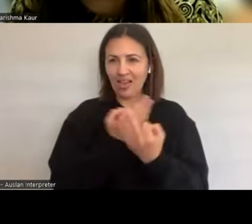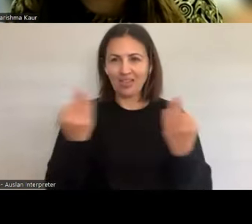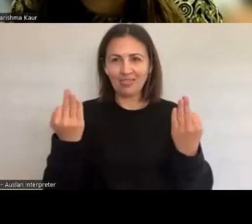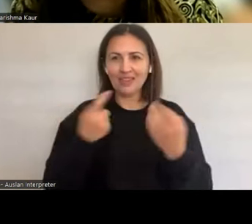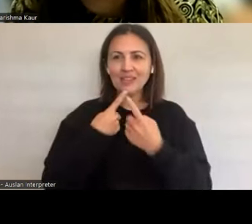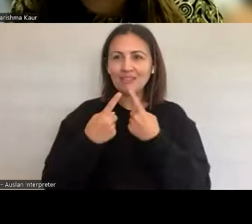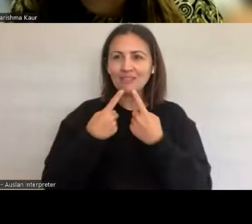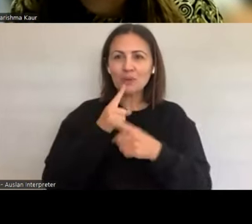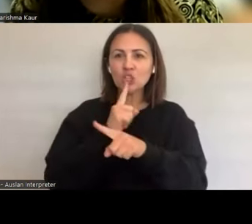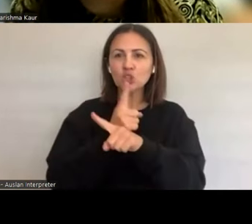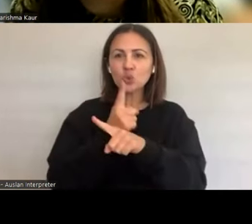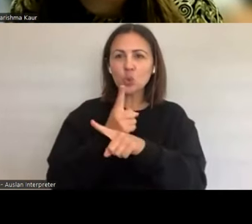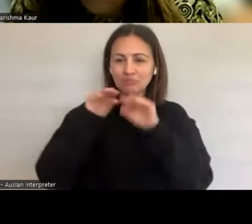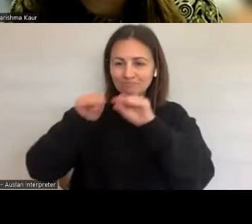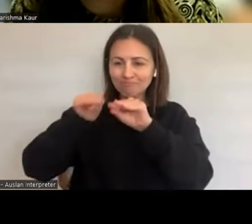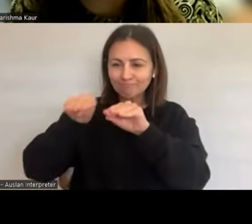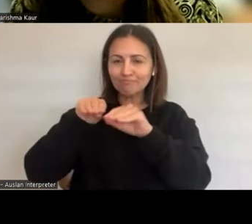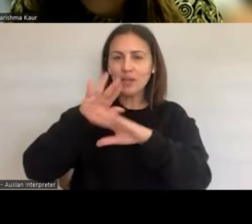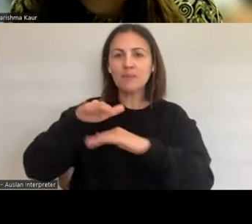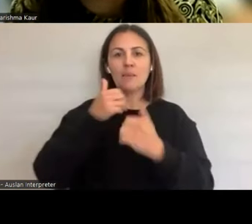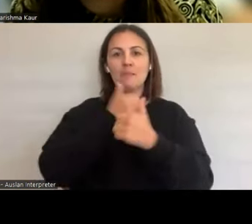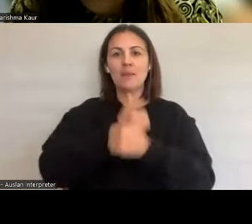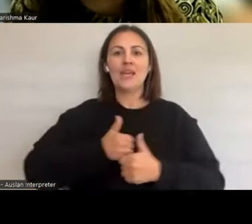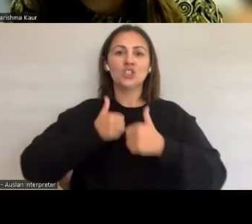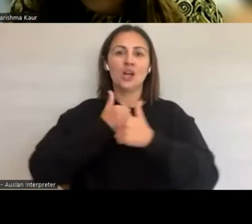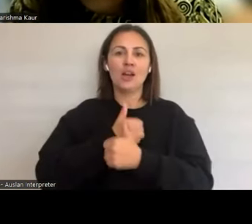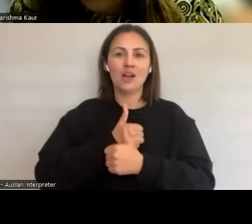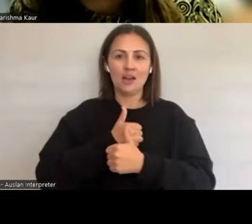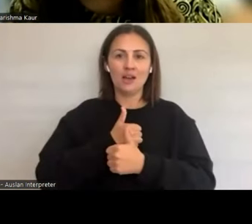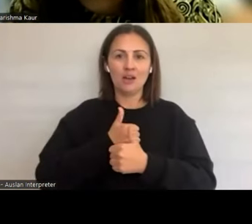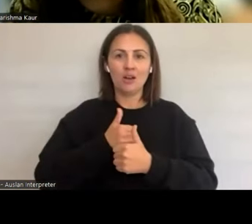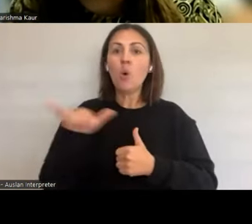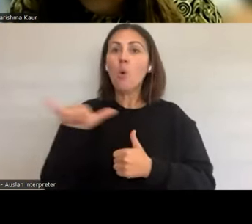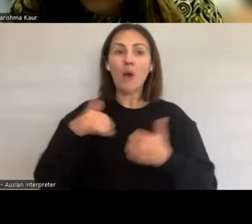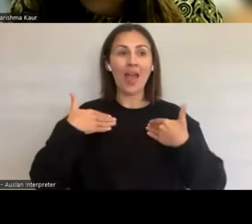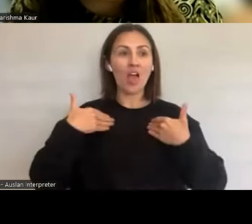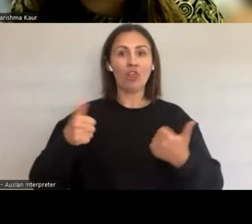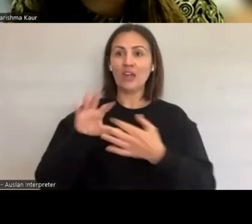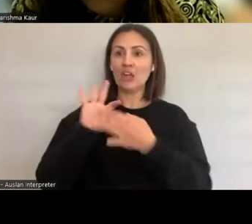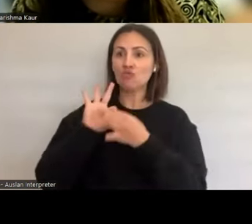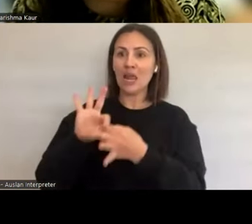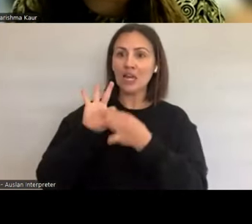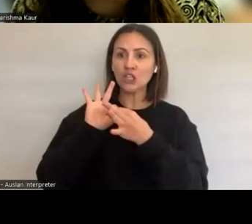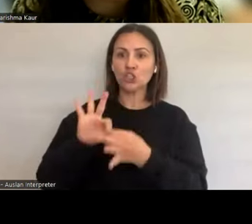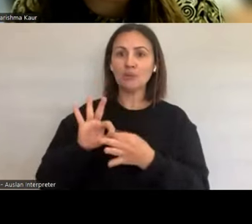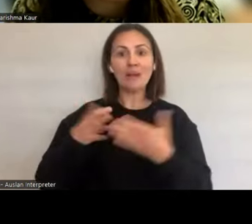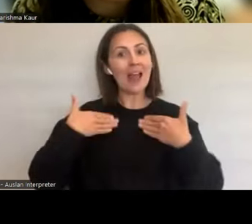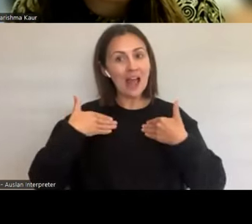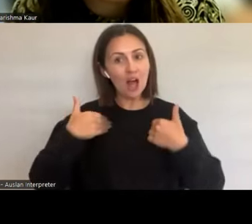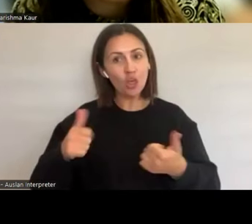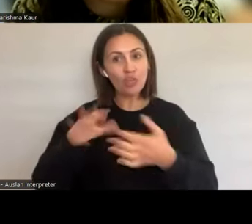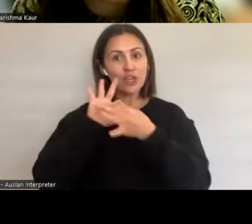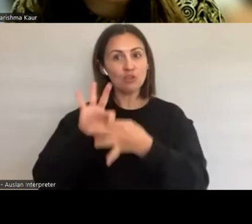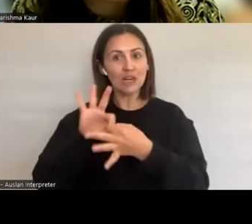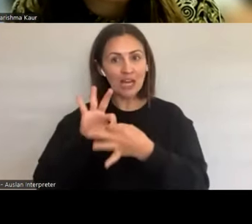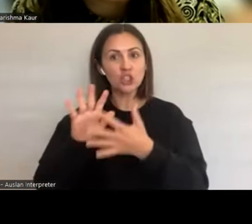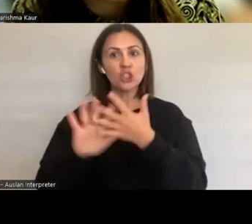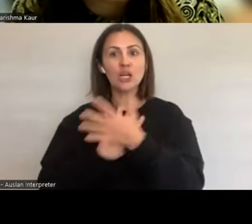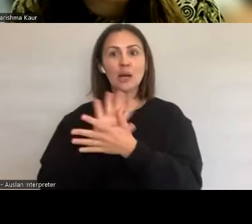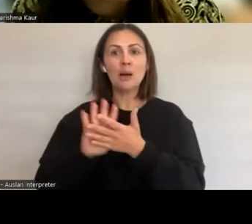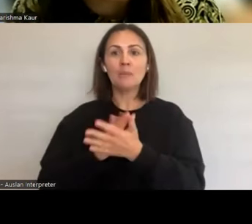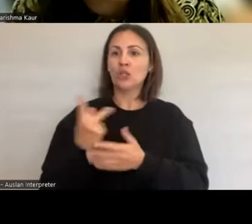actually discussed. A healthy relationship is based on engaging in pleasurable activities.